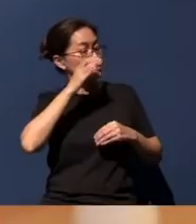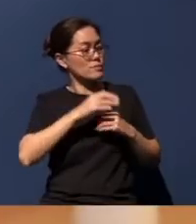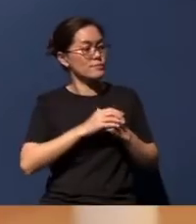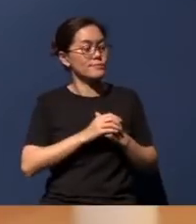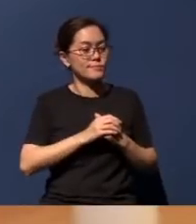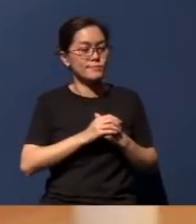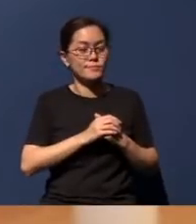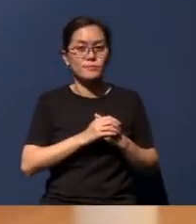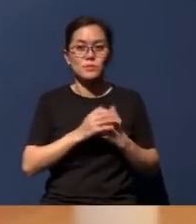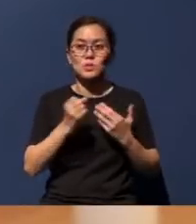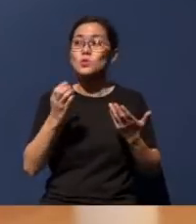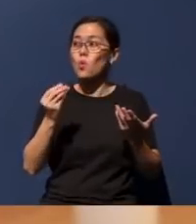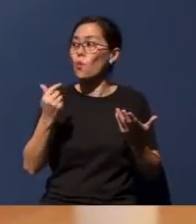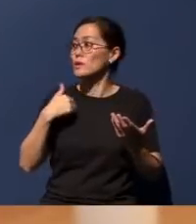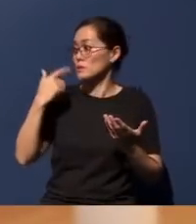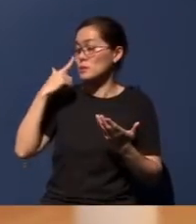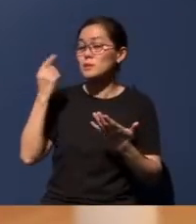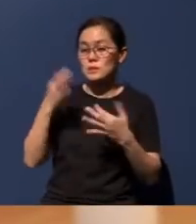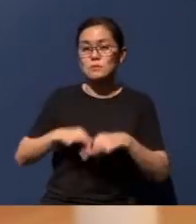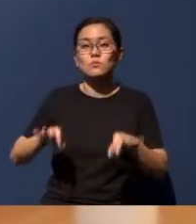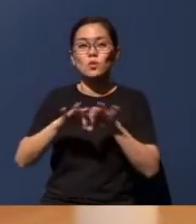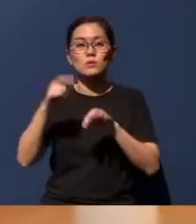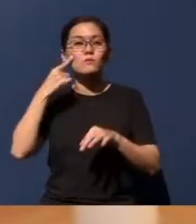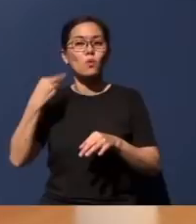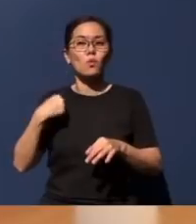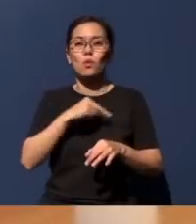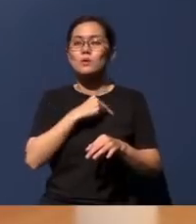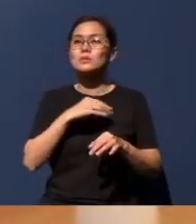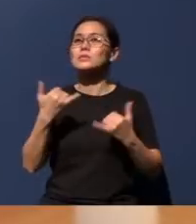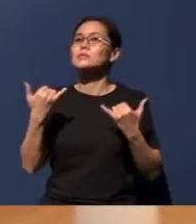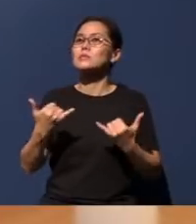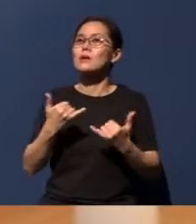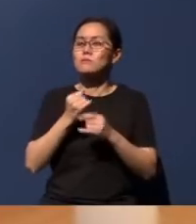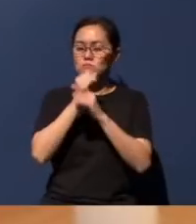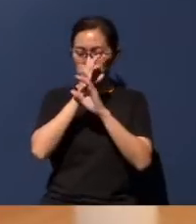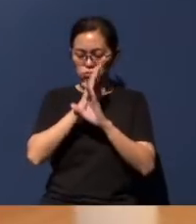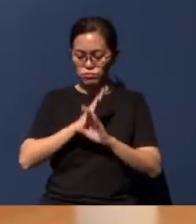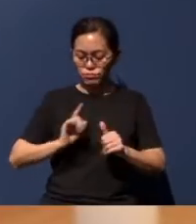And so I think it's very important for us to just take this moment quietly first, before we even